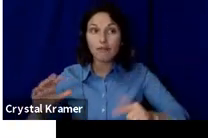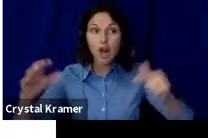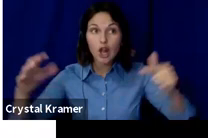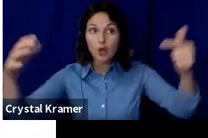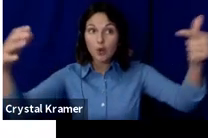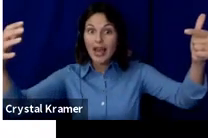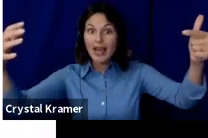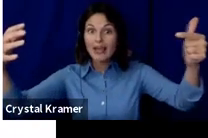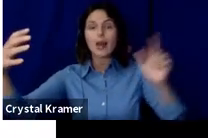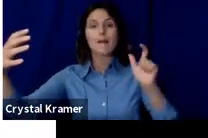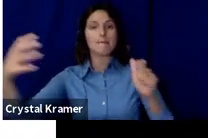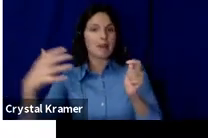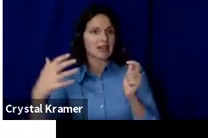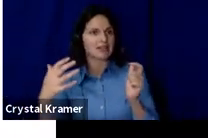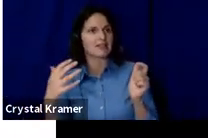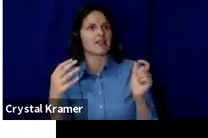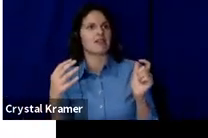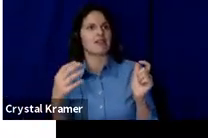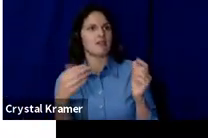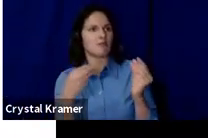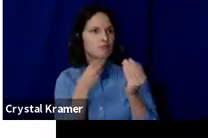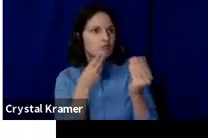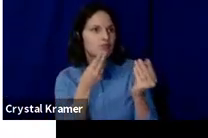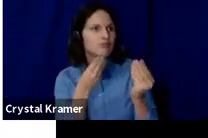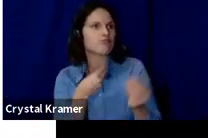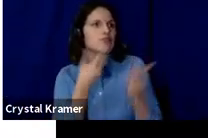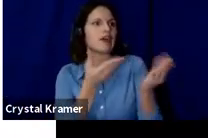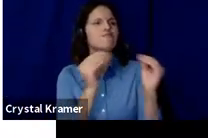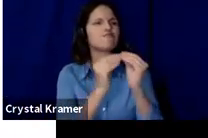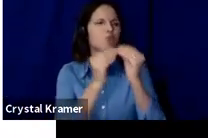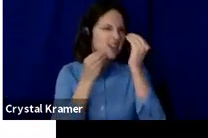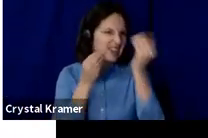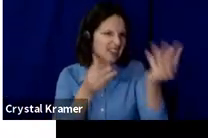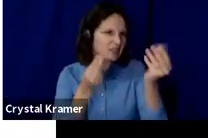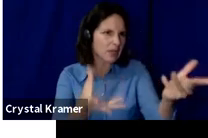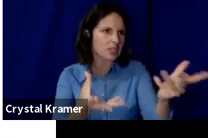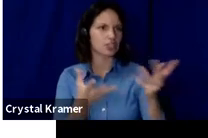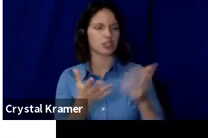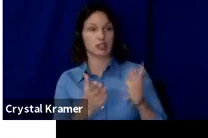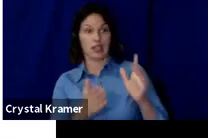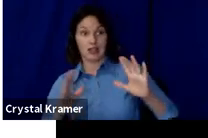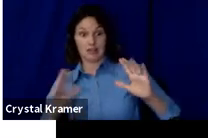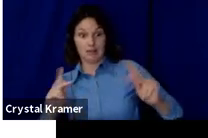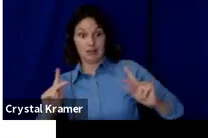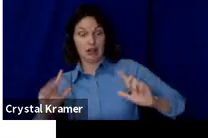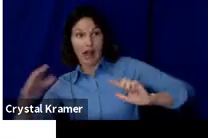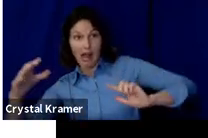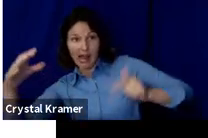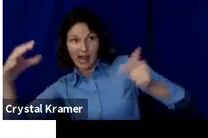You'll have to throw more time and resources at each successive audience circle.